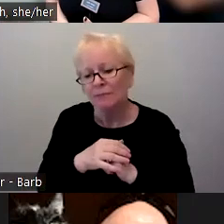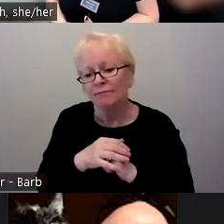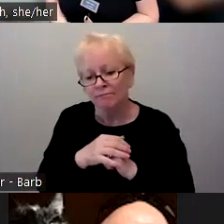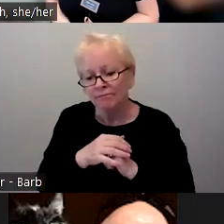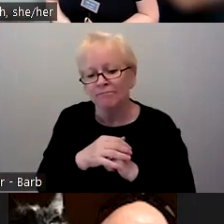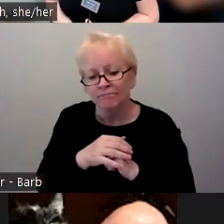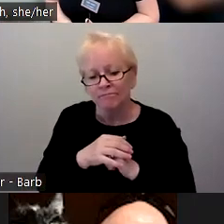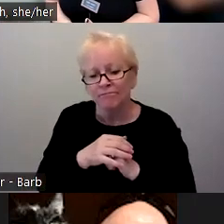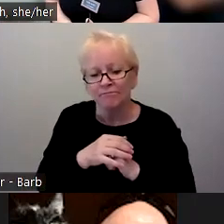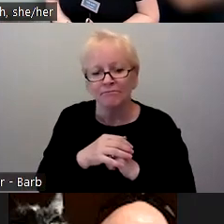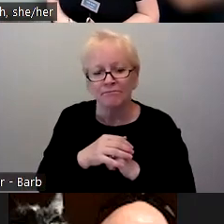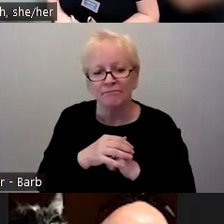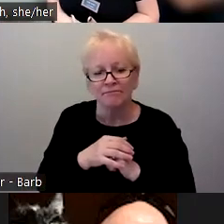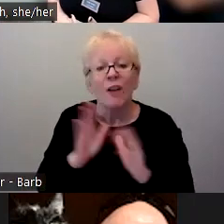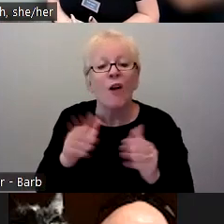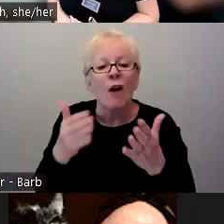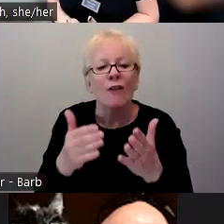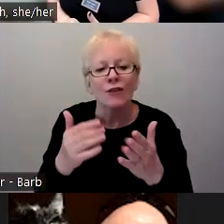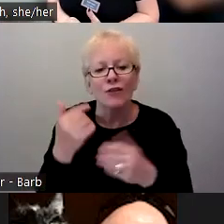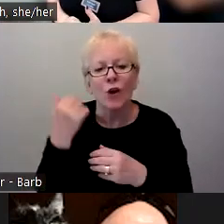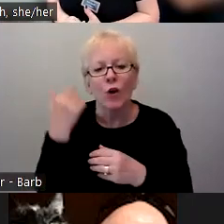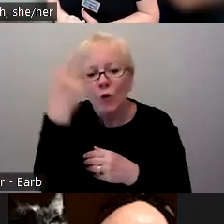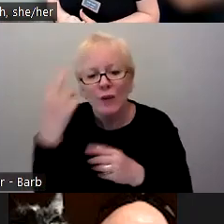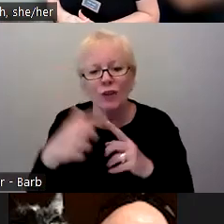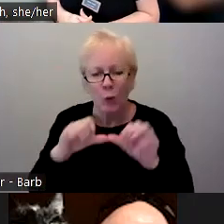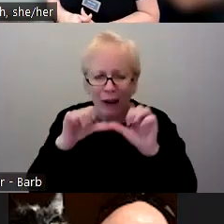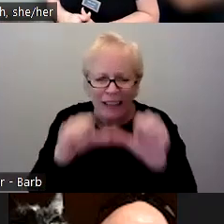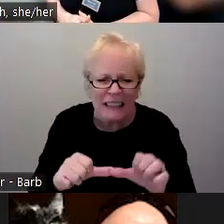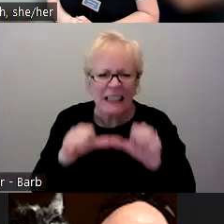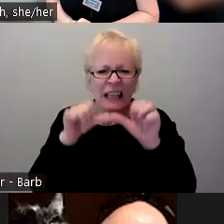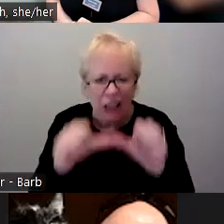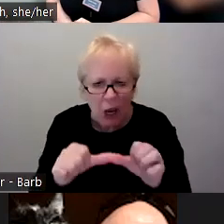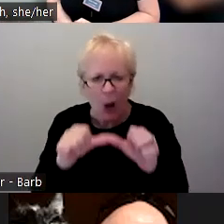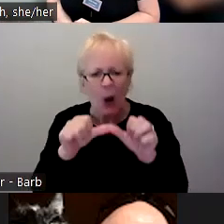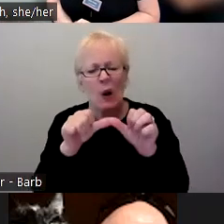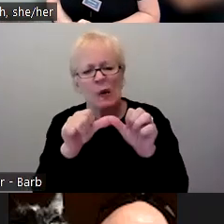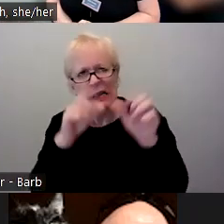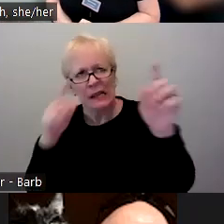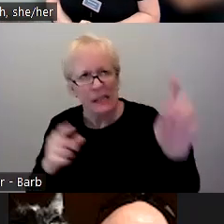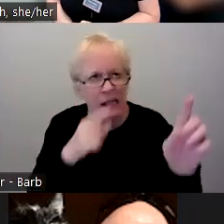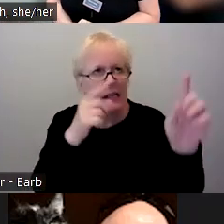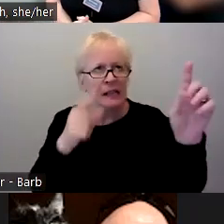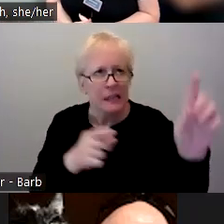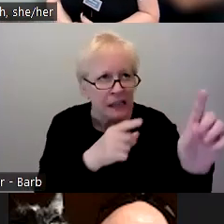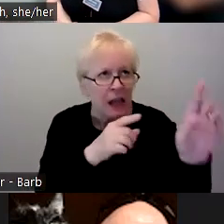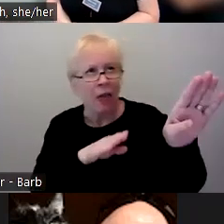give you a reason to keep fighting these battles, which are such an uphill battle and they seem to get steeper every time we look away.